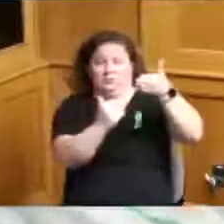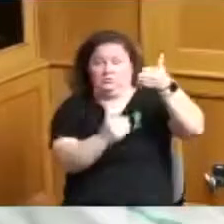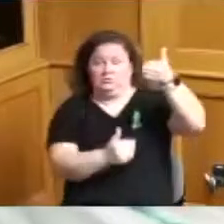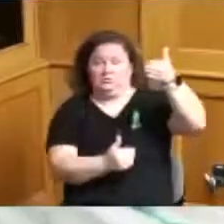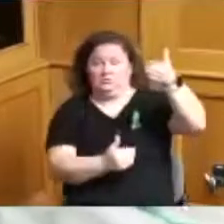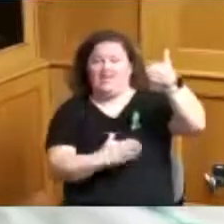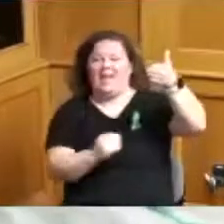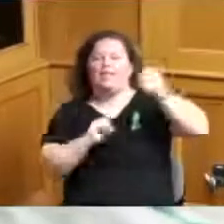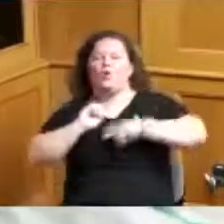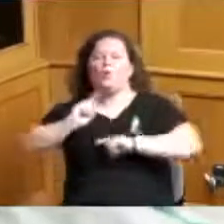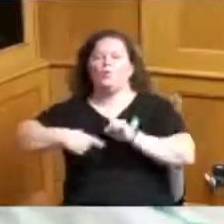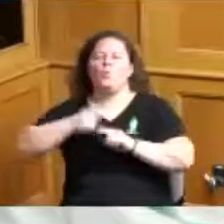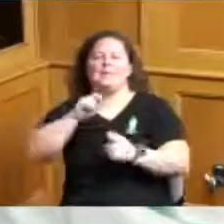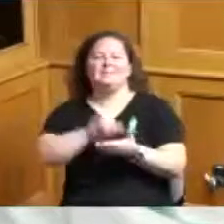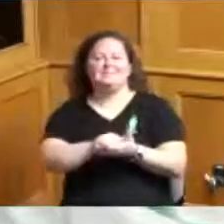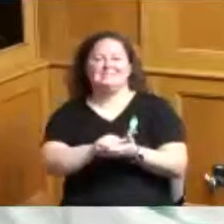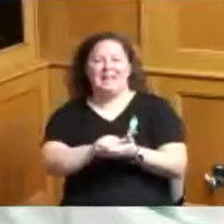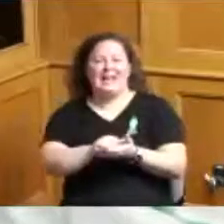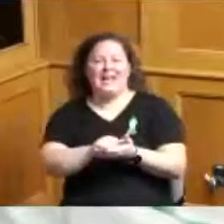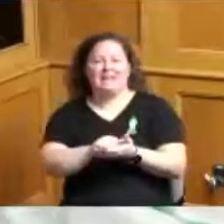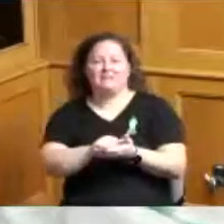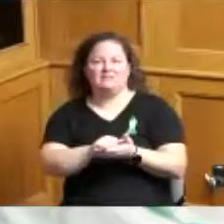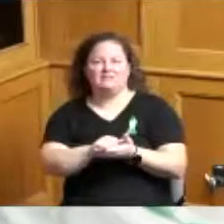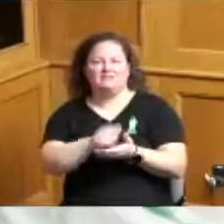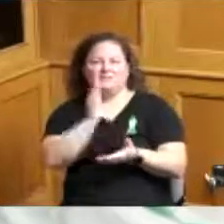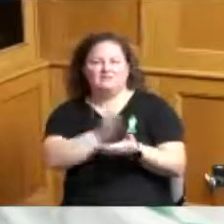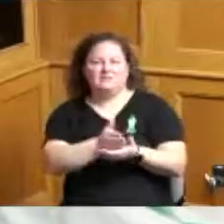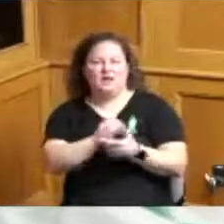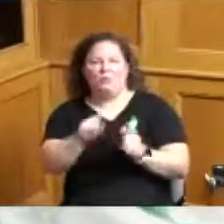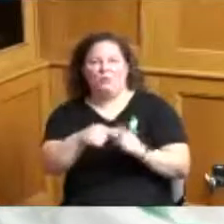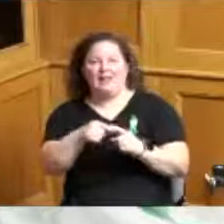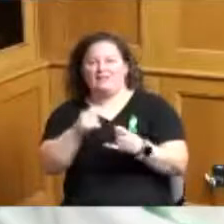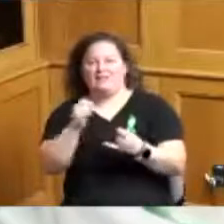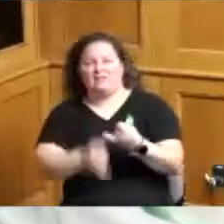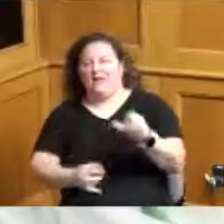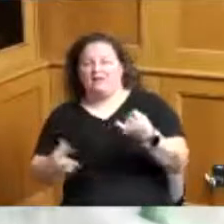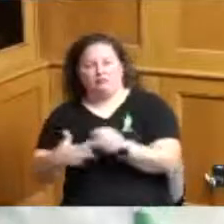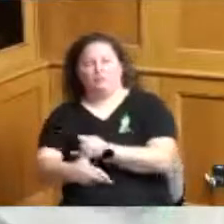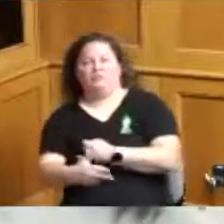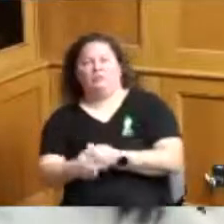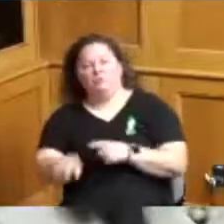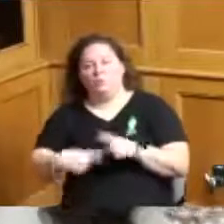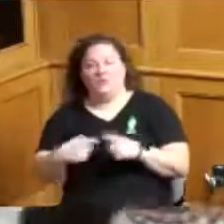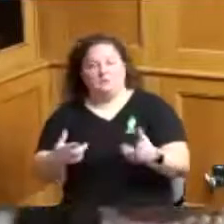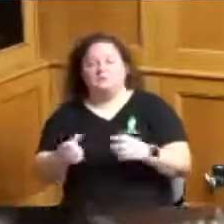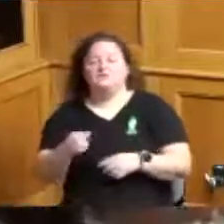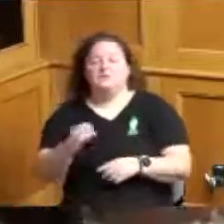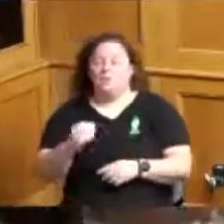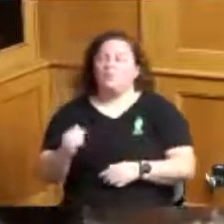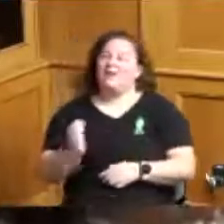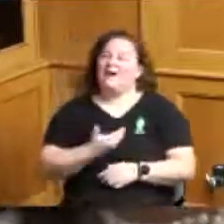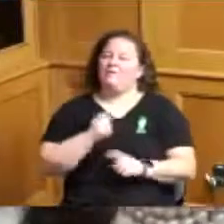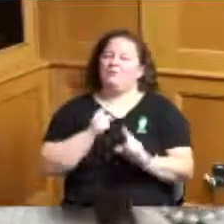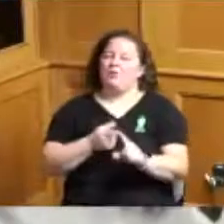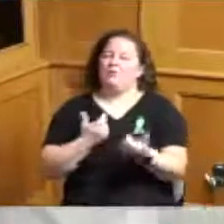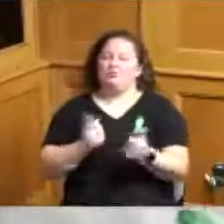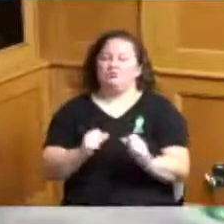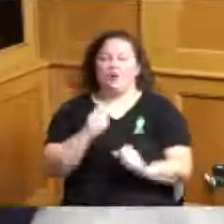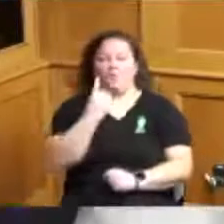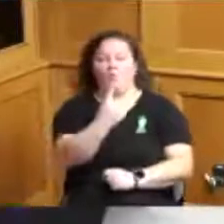because it just doesn't seem fair and we and our our goal is to push one set of rules not one if